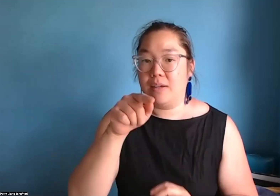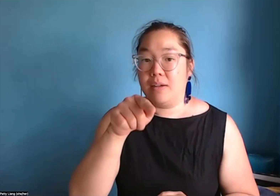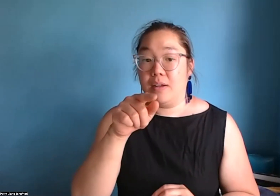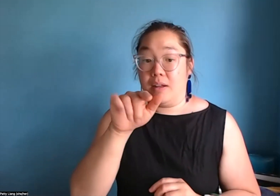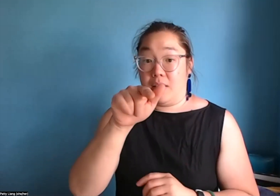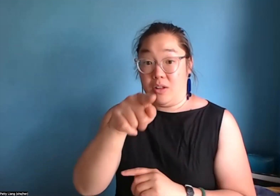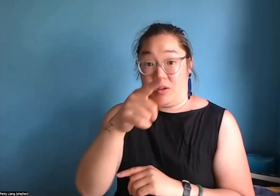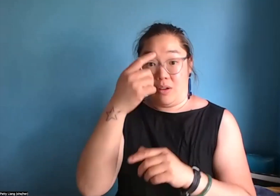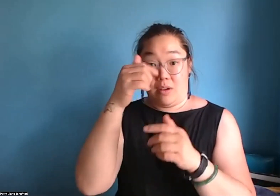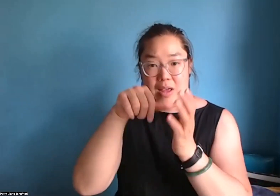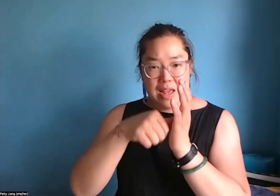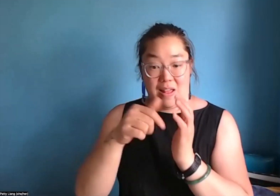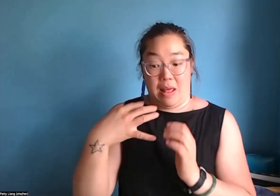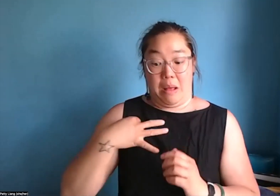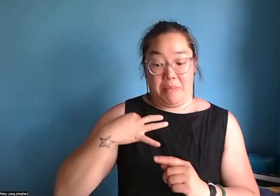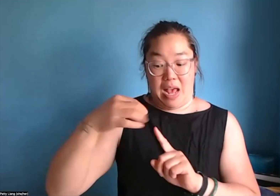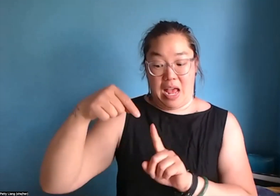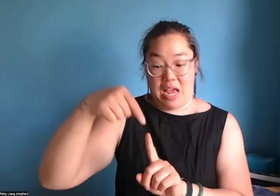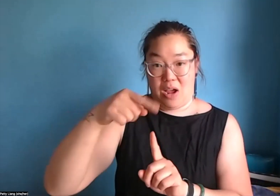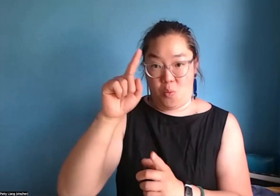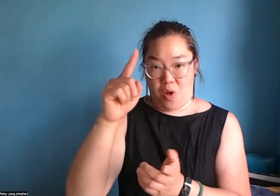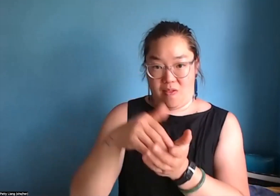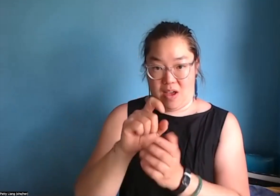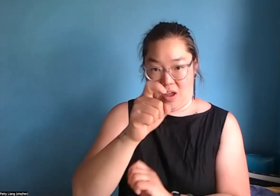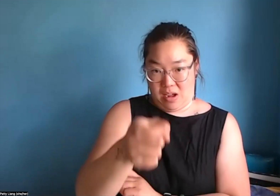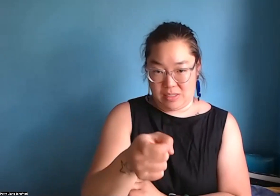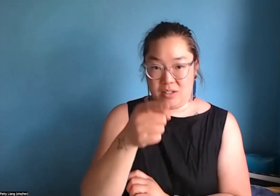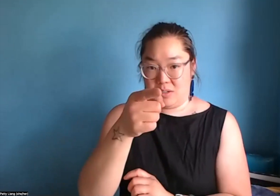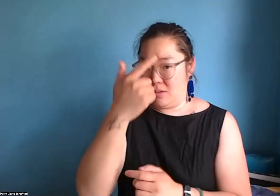Absolutely, and we just want to emphasize the application itself.